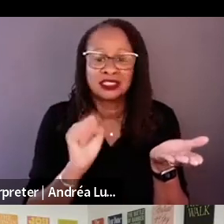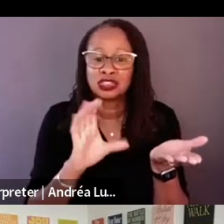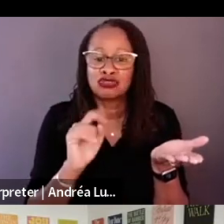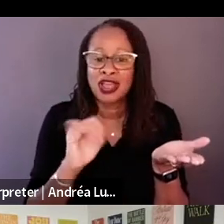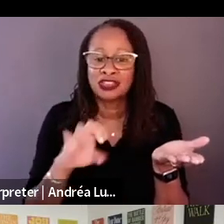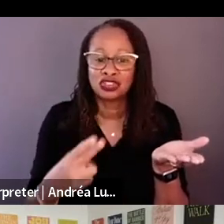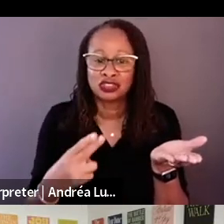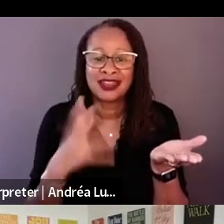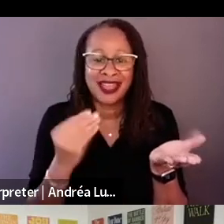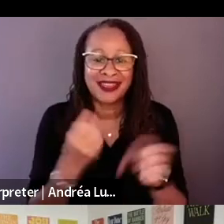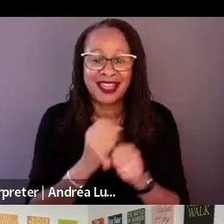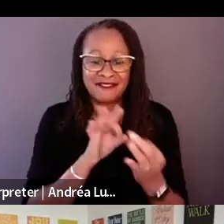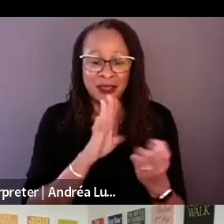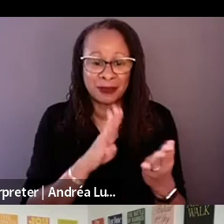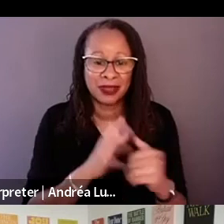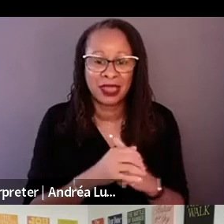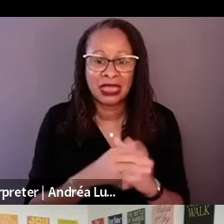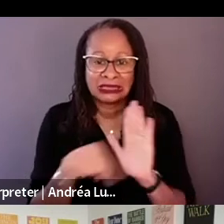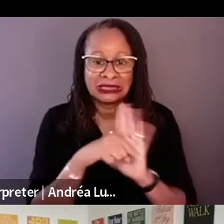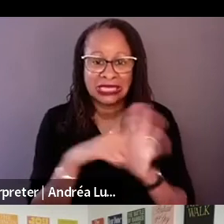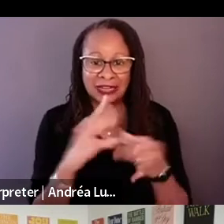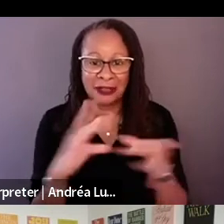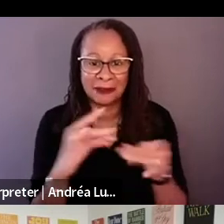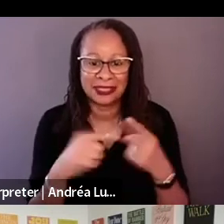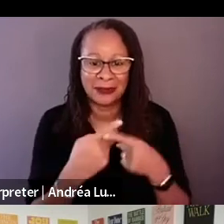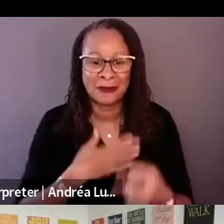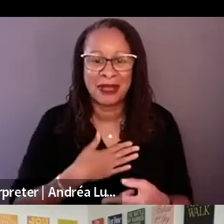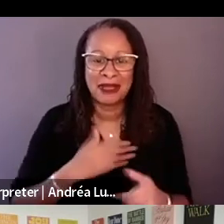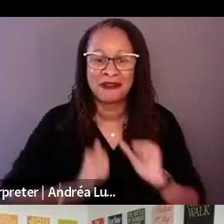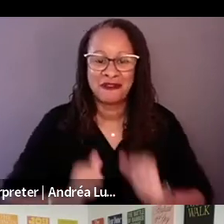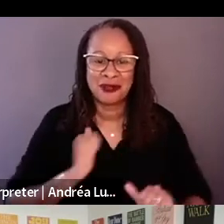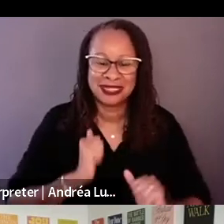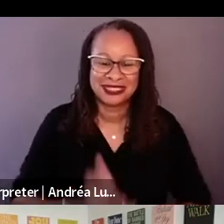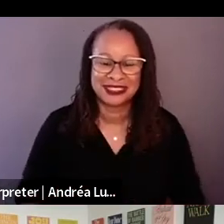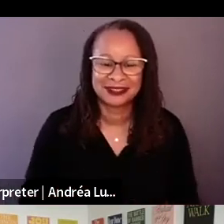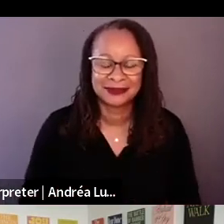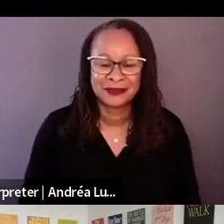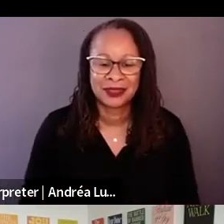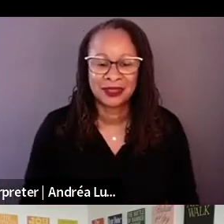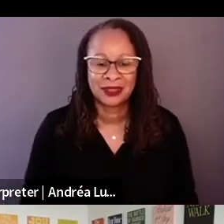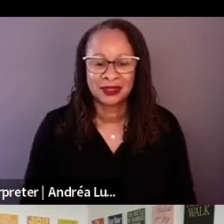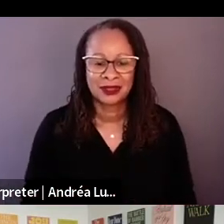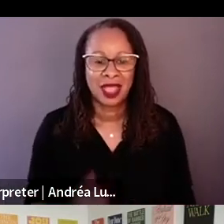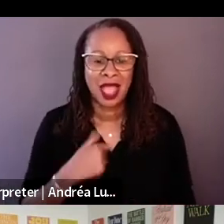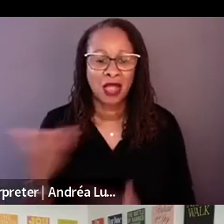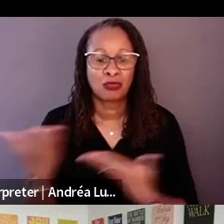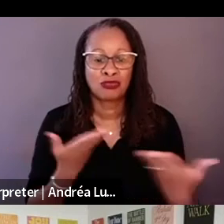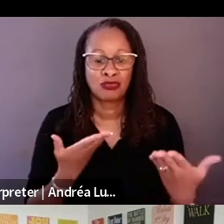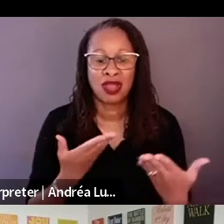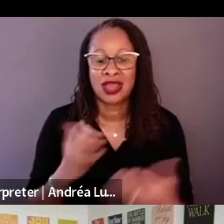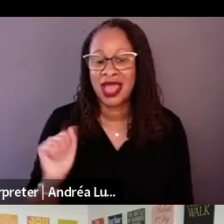What I did did was brought in Alex that was my assistant editor and associate editor for a decade.